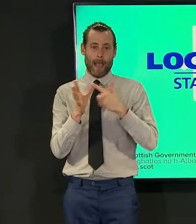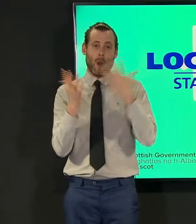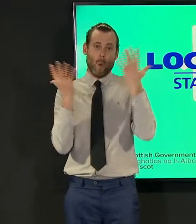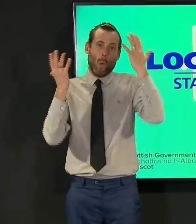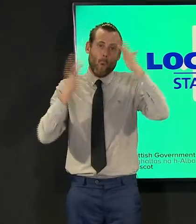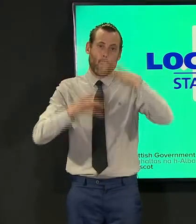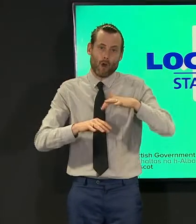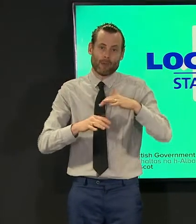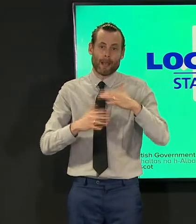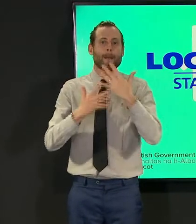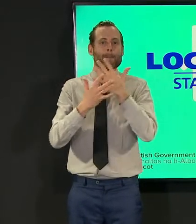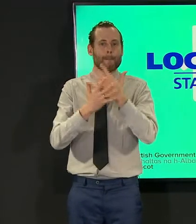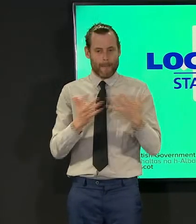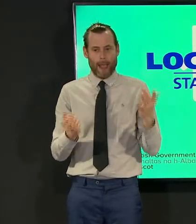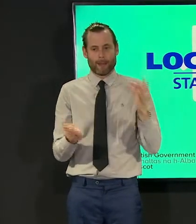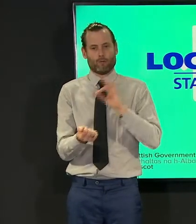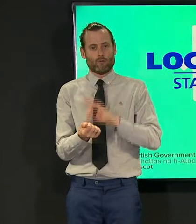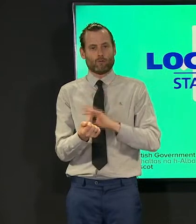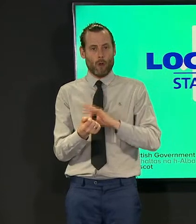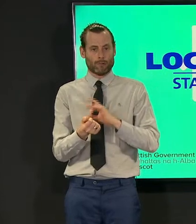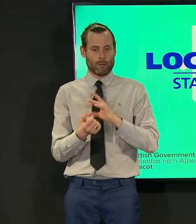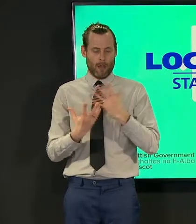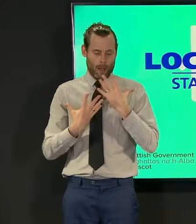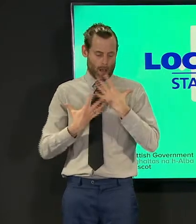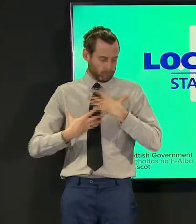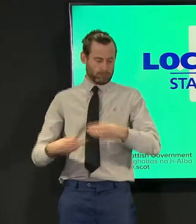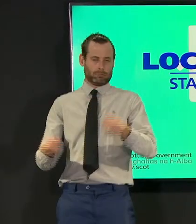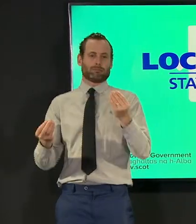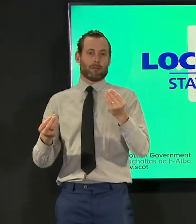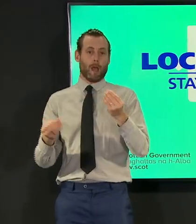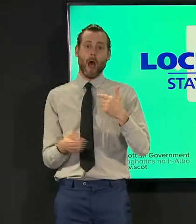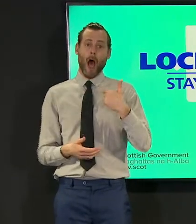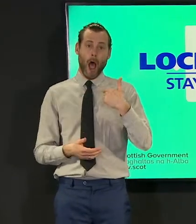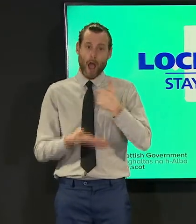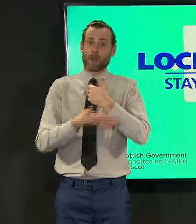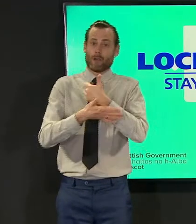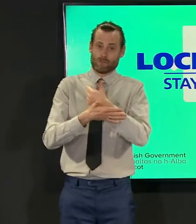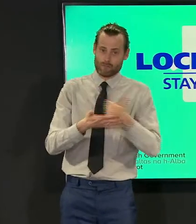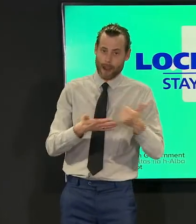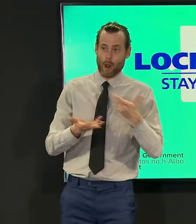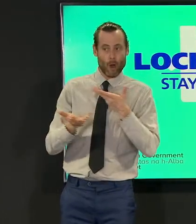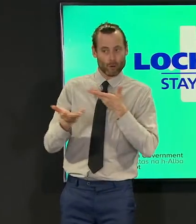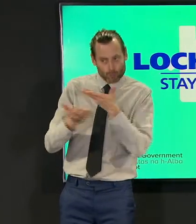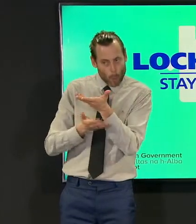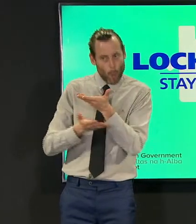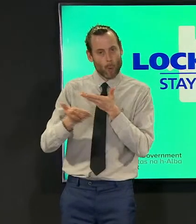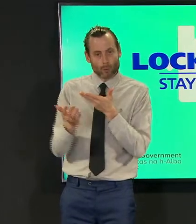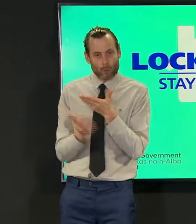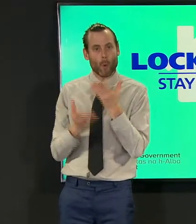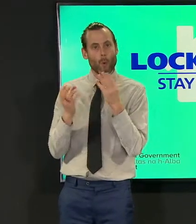regularly i regularly discuss with the bma here in scotland they're part of the mobilization recovery